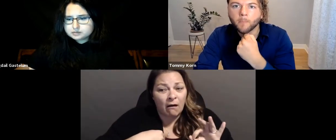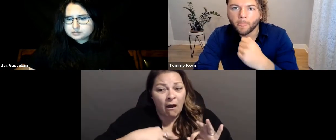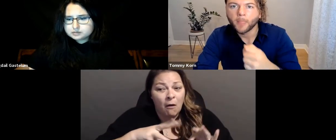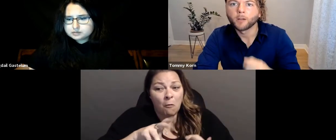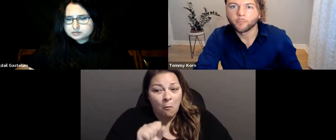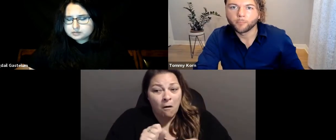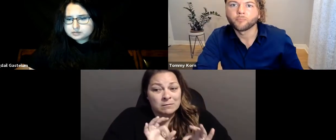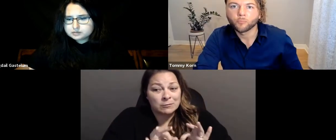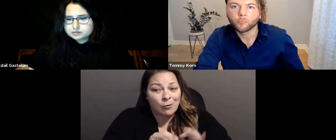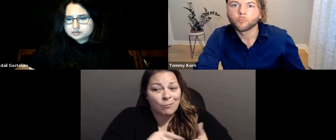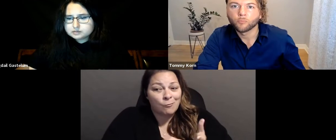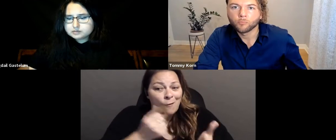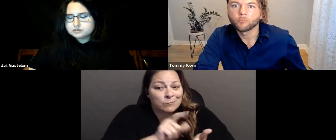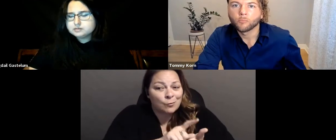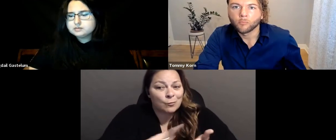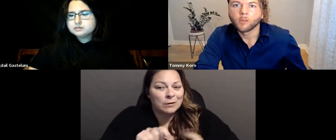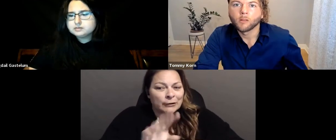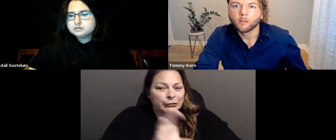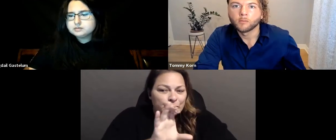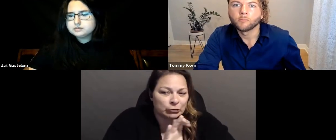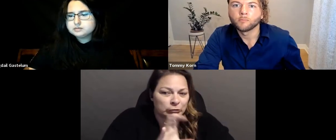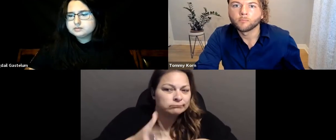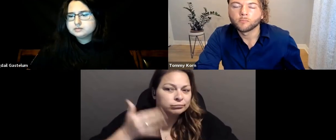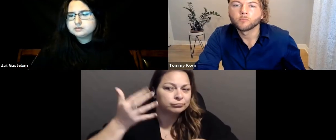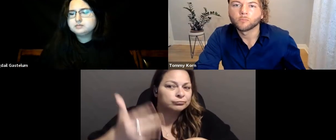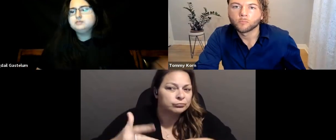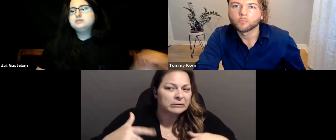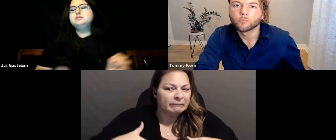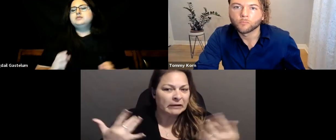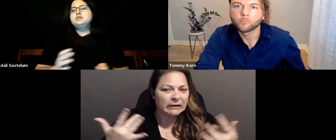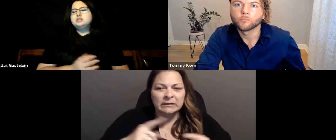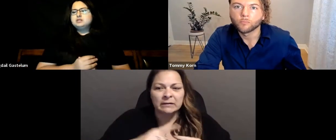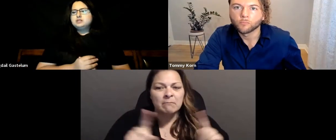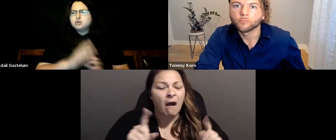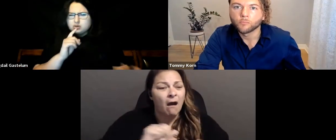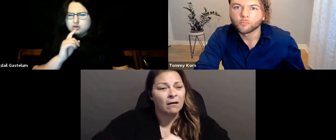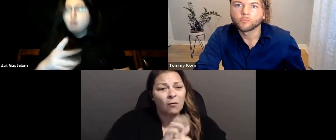I was interpreting once a week for a church and occasionally for events--